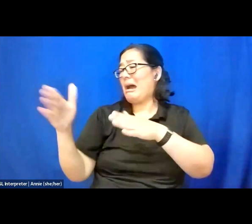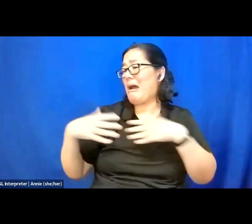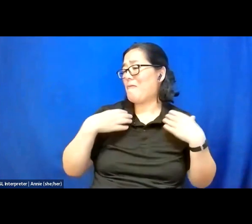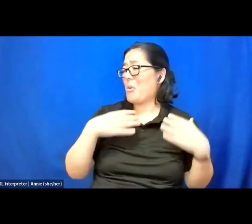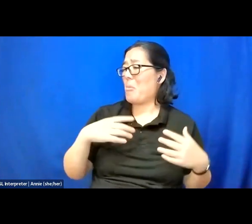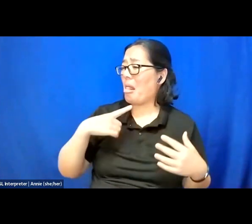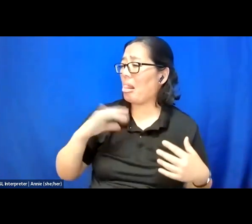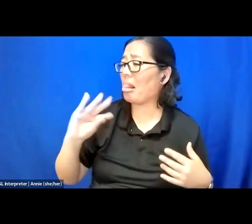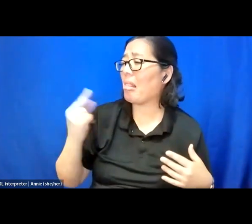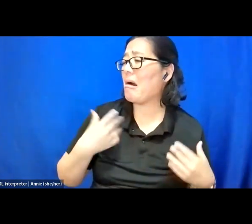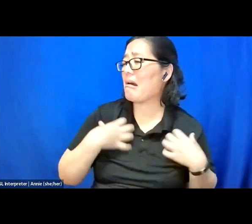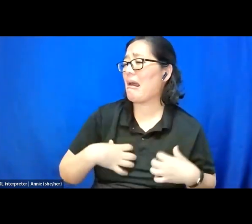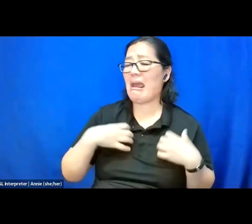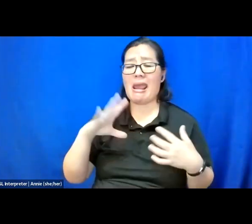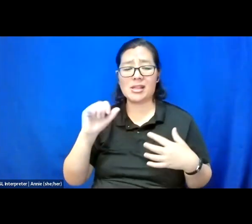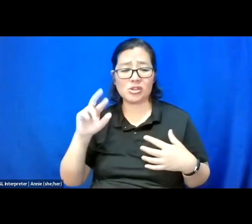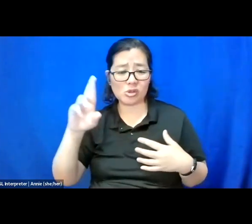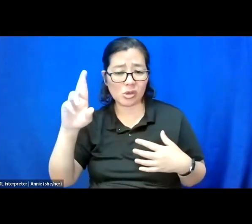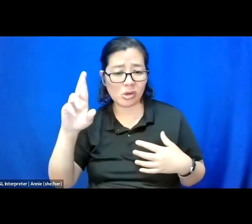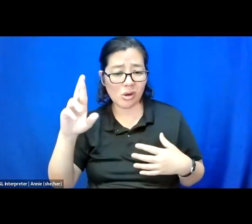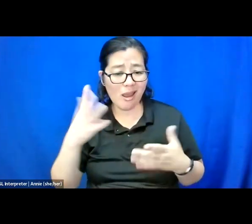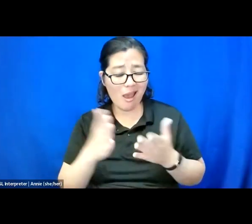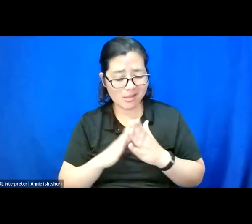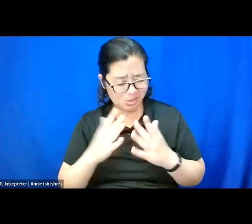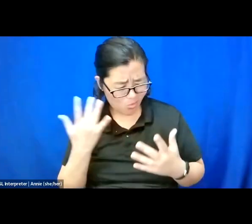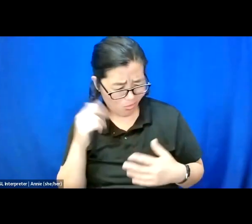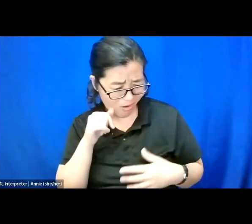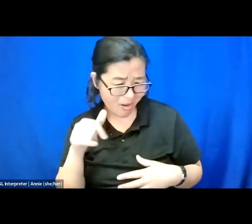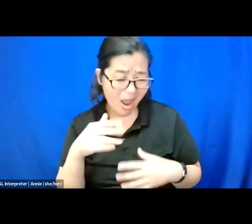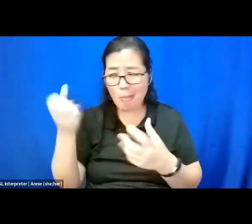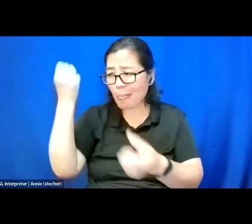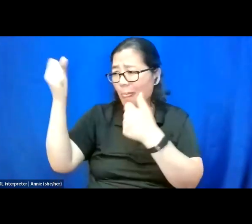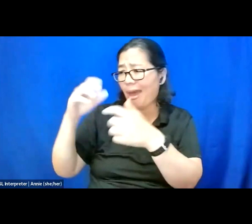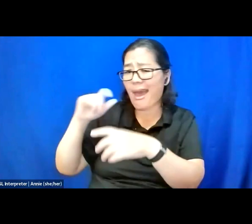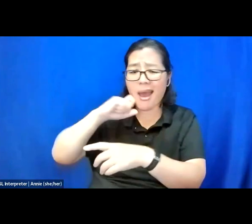asking why they're not picking apples from their own backyards to eat.